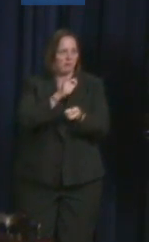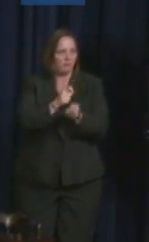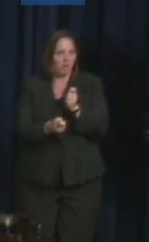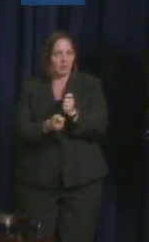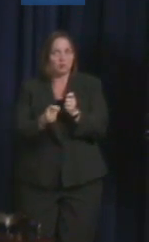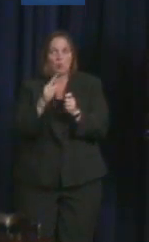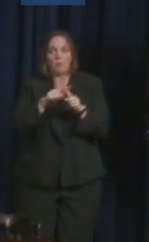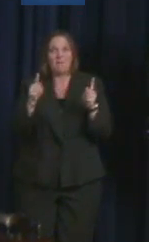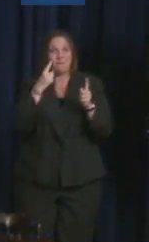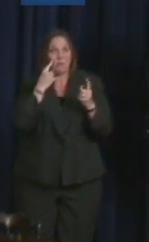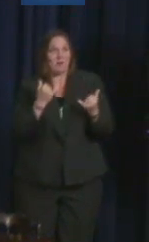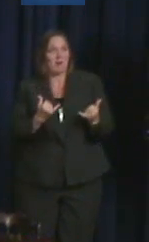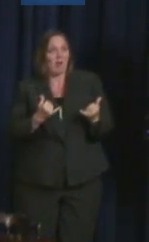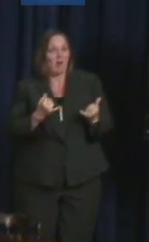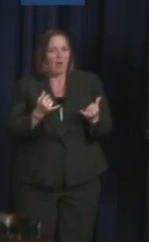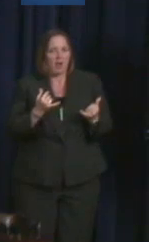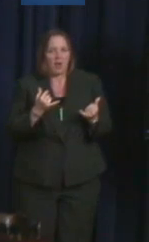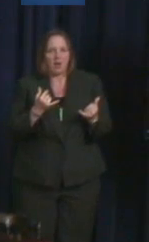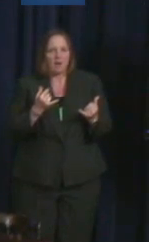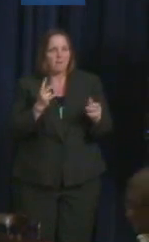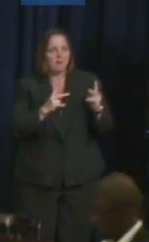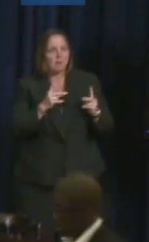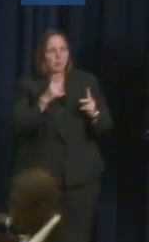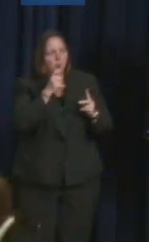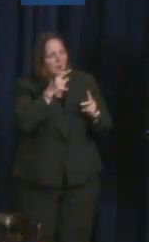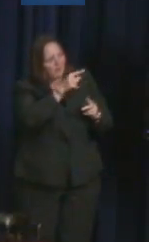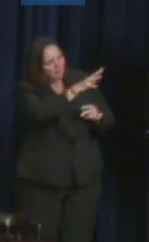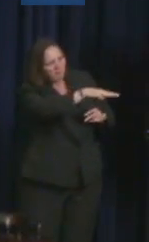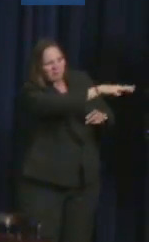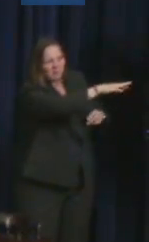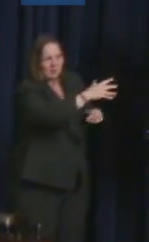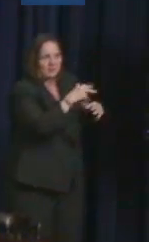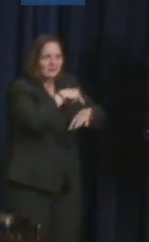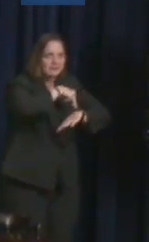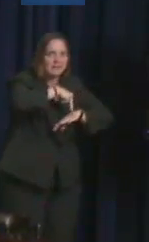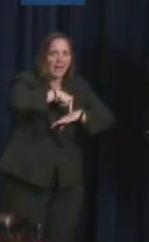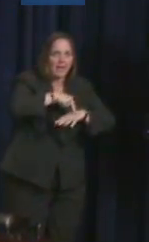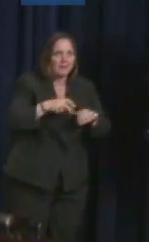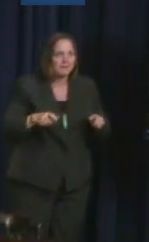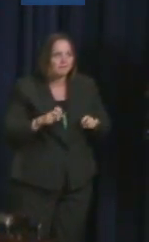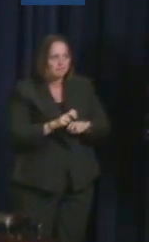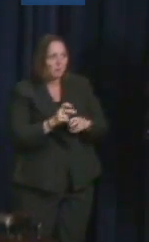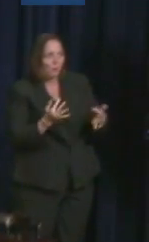So if we could get folks who are in the doorway to come up and around to the back of the room and then anyone